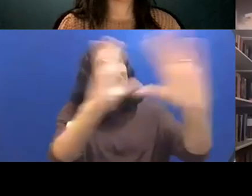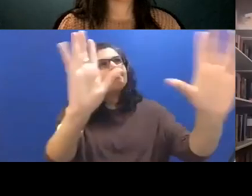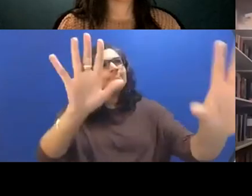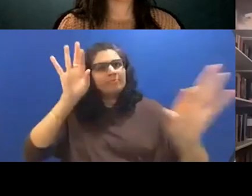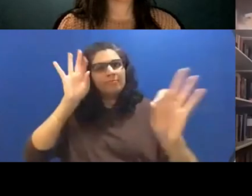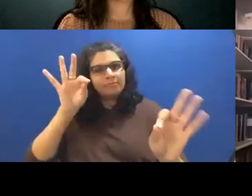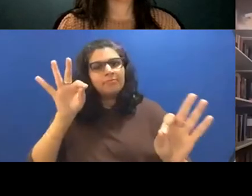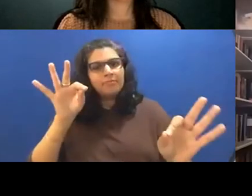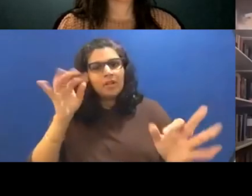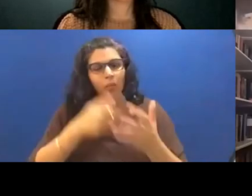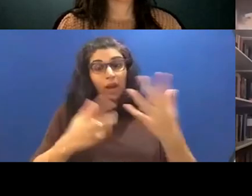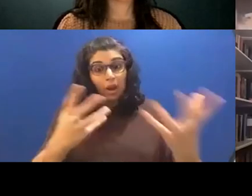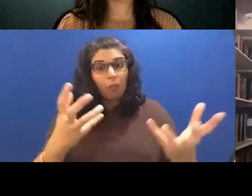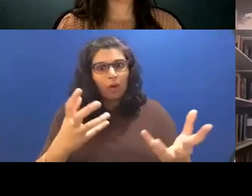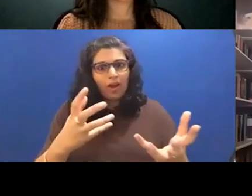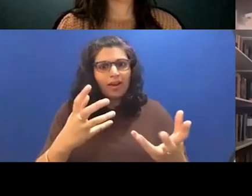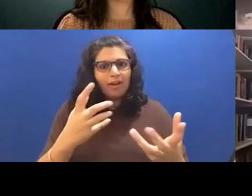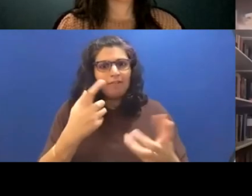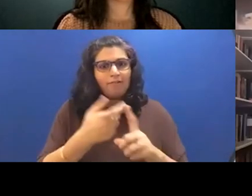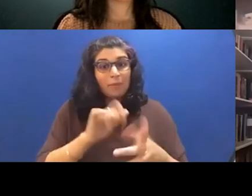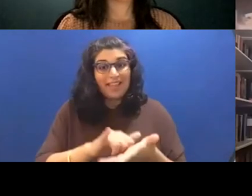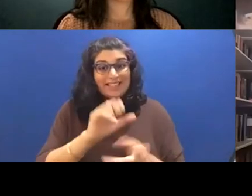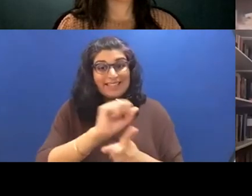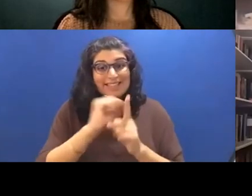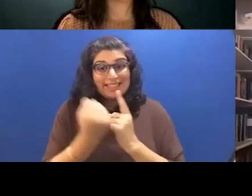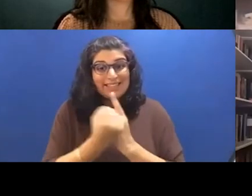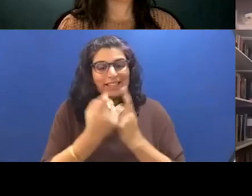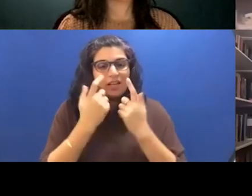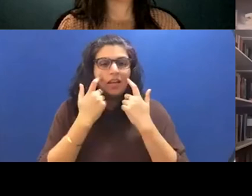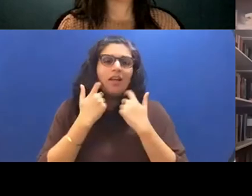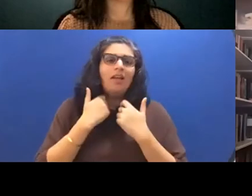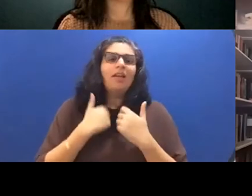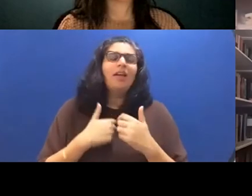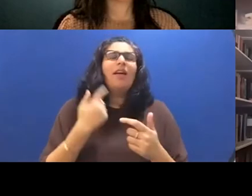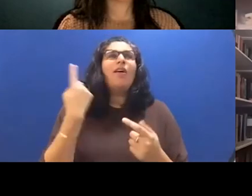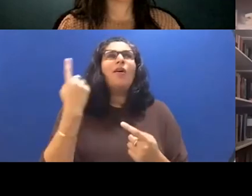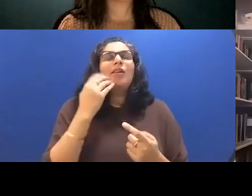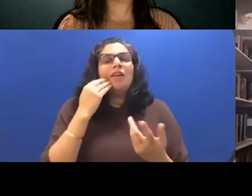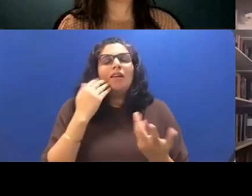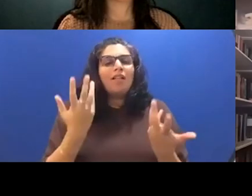that scene to do. And I always thought that it would be like I had a really clear idea